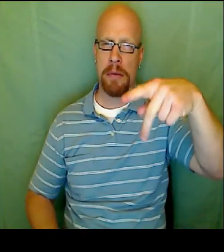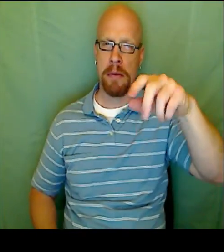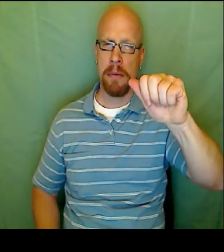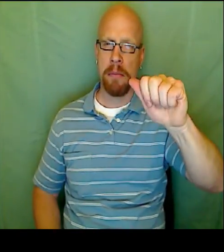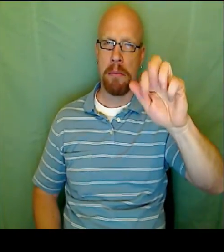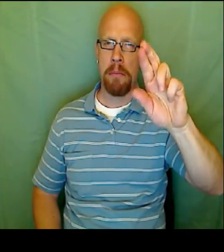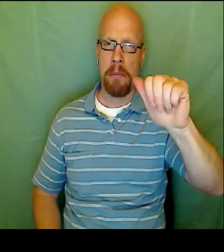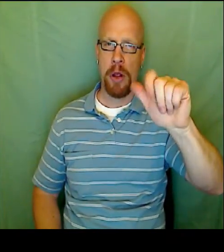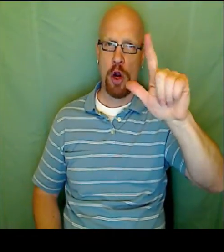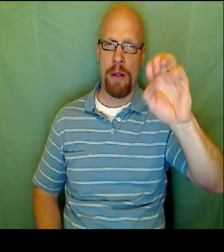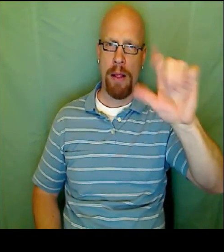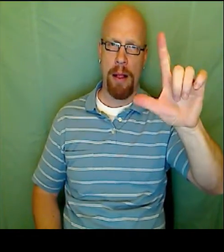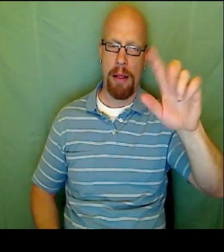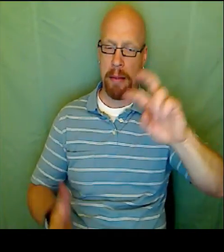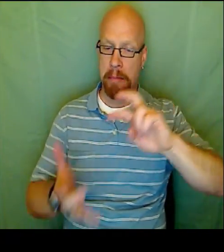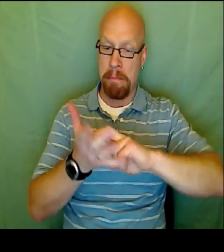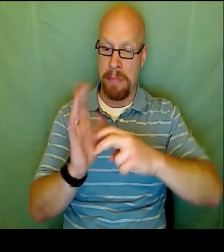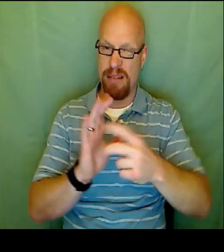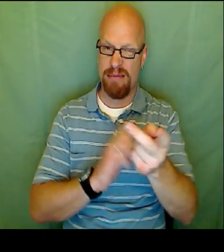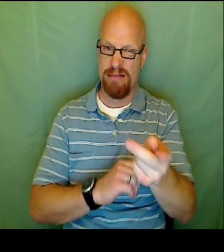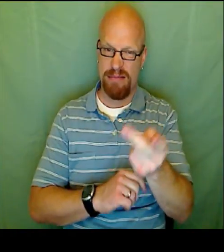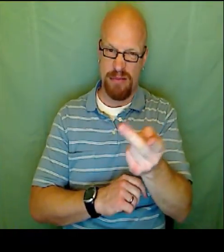Therefore, the two lines are parallel.